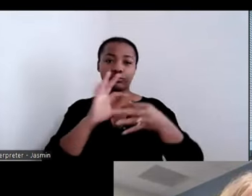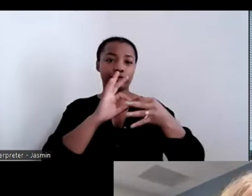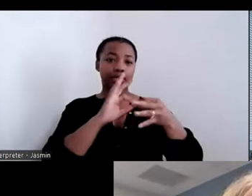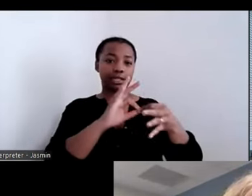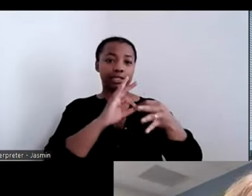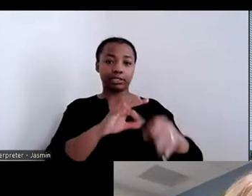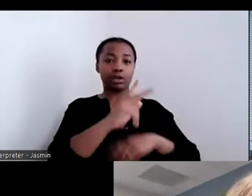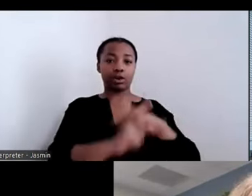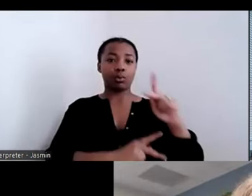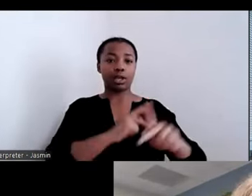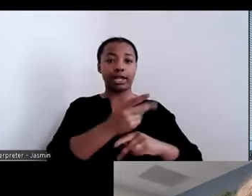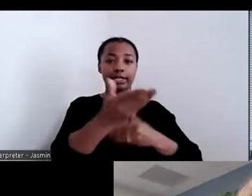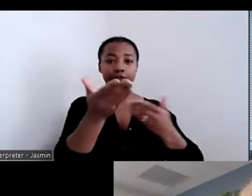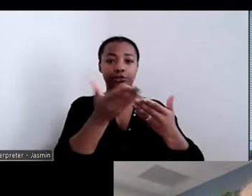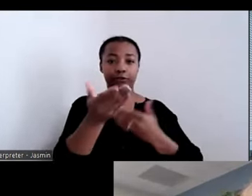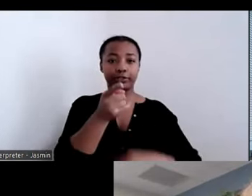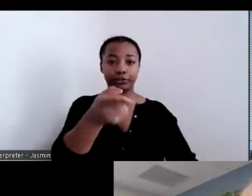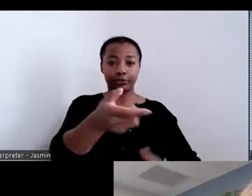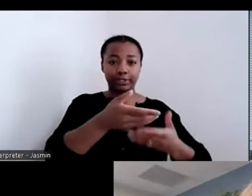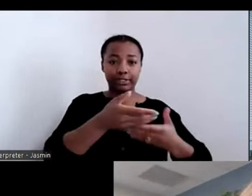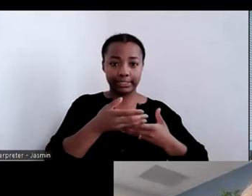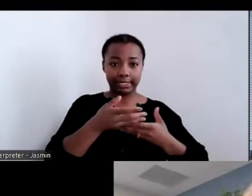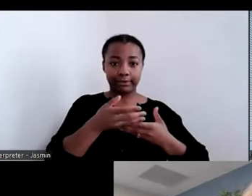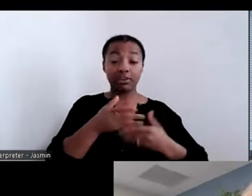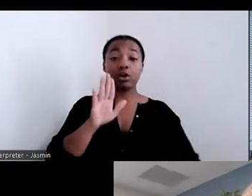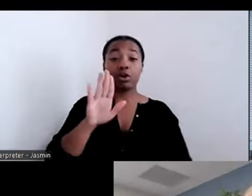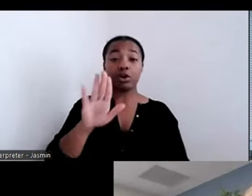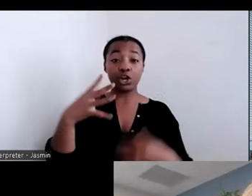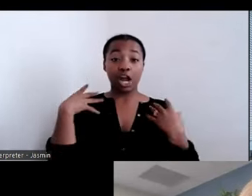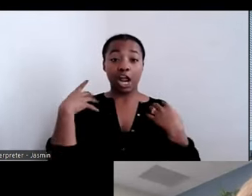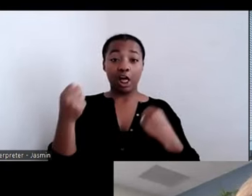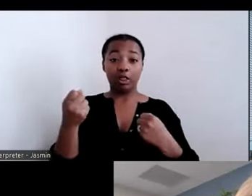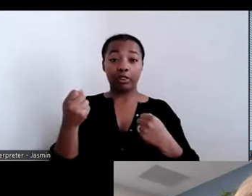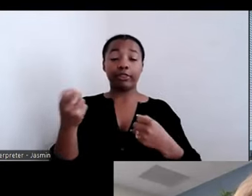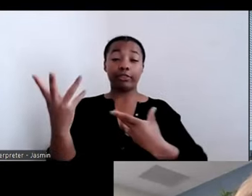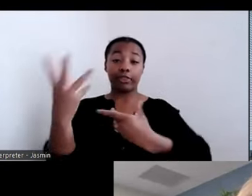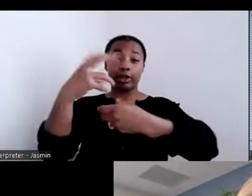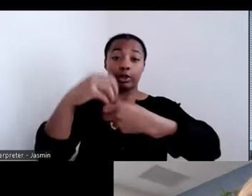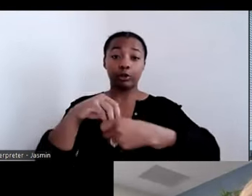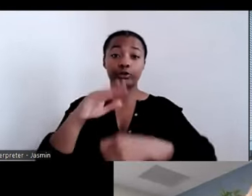their inclusion in life. Erica, some of the things you described as